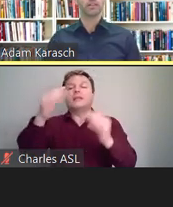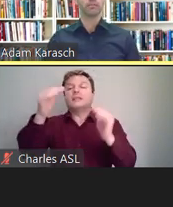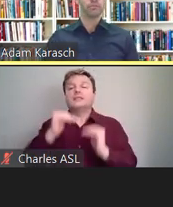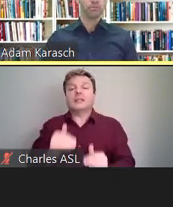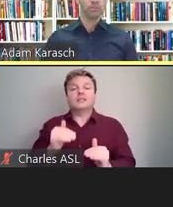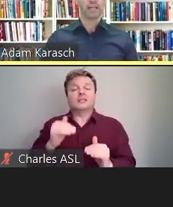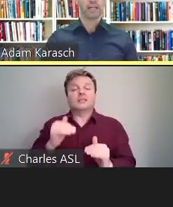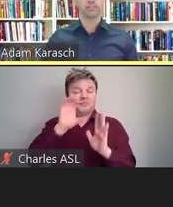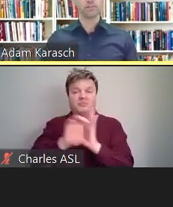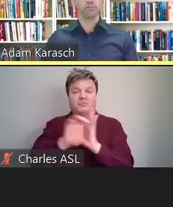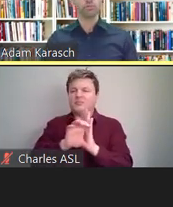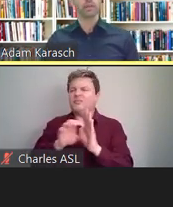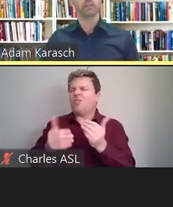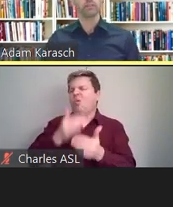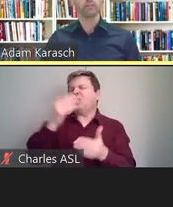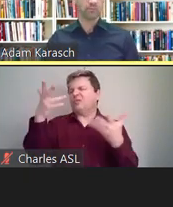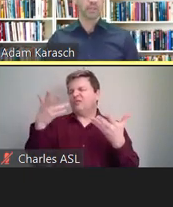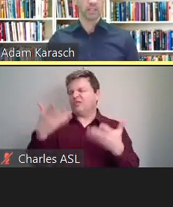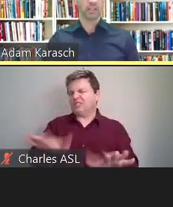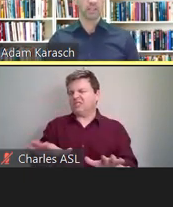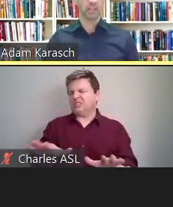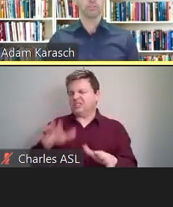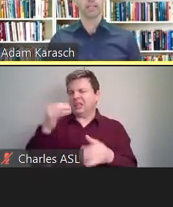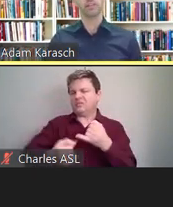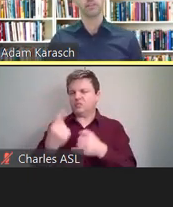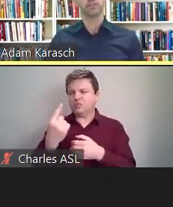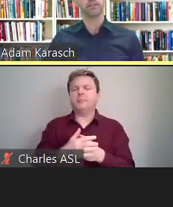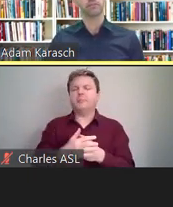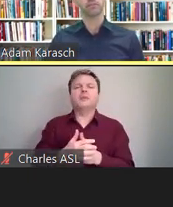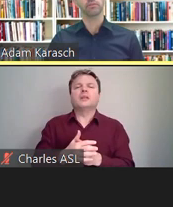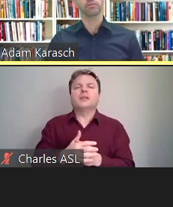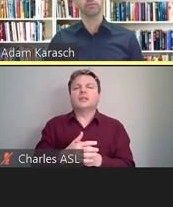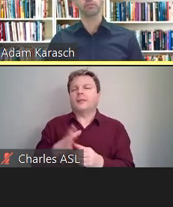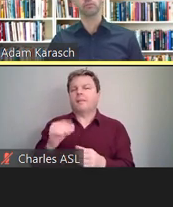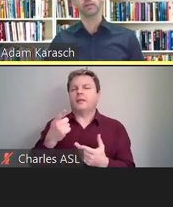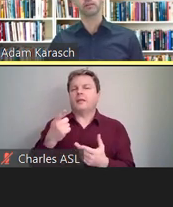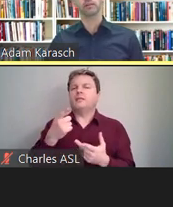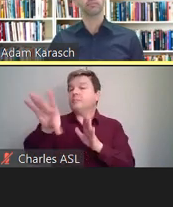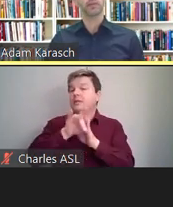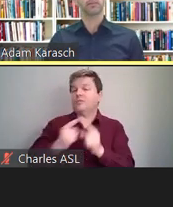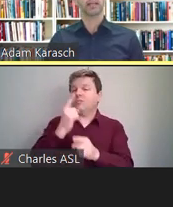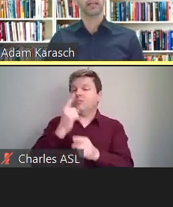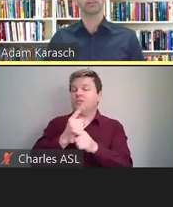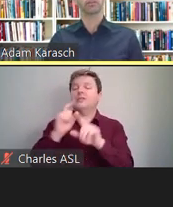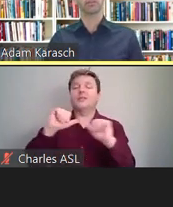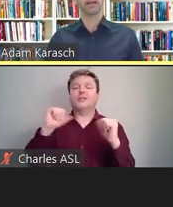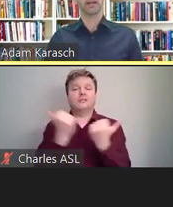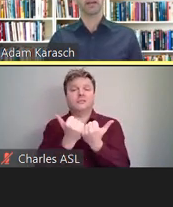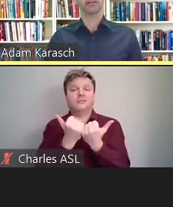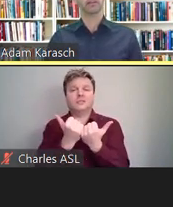if you do decide to use one-- using an agency if you decide to go that route.